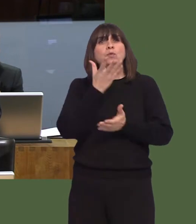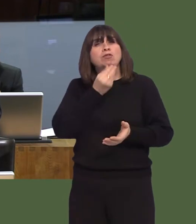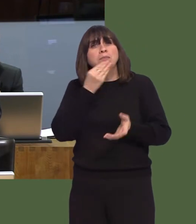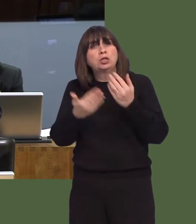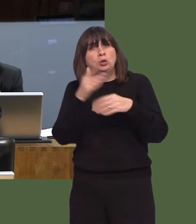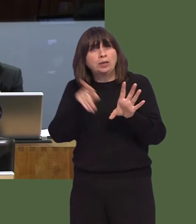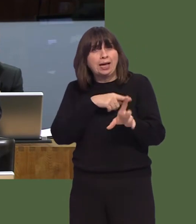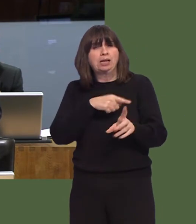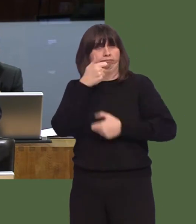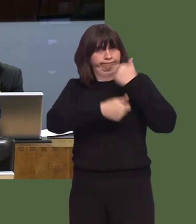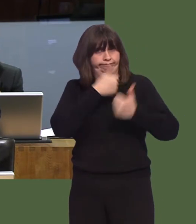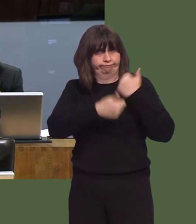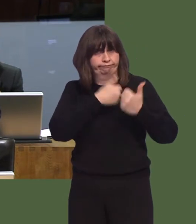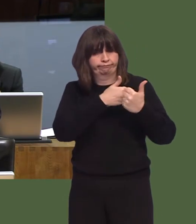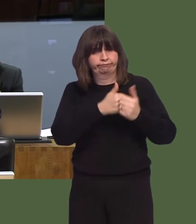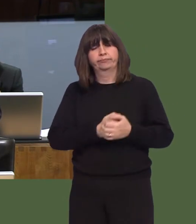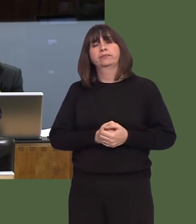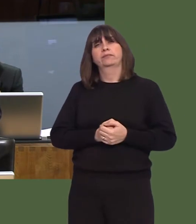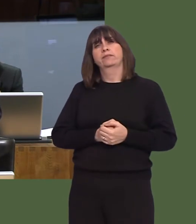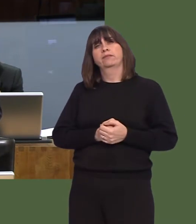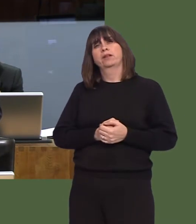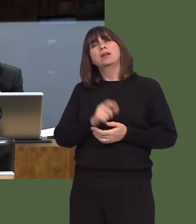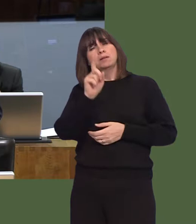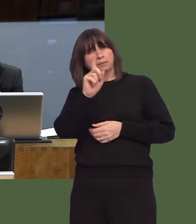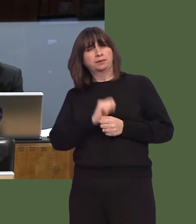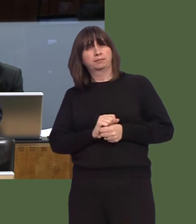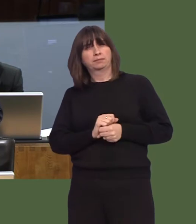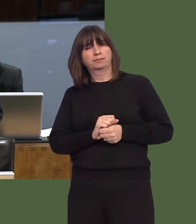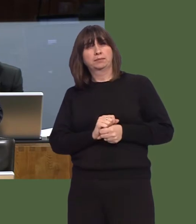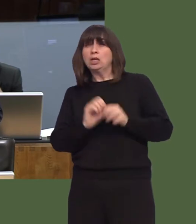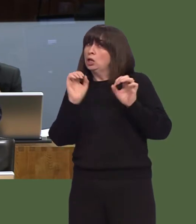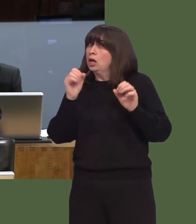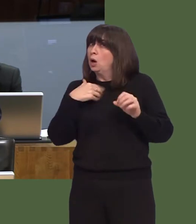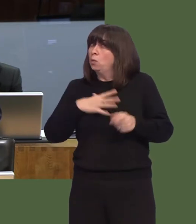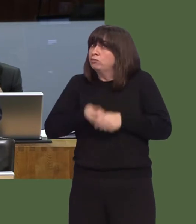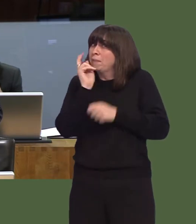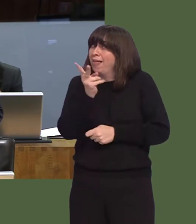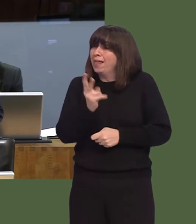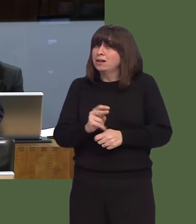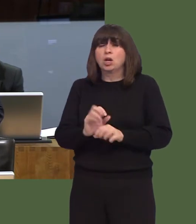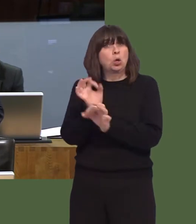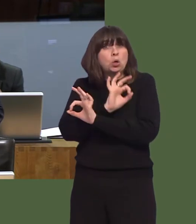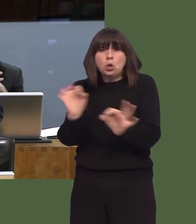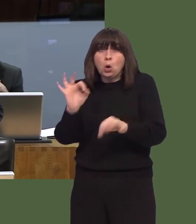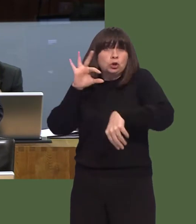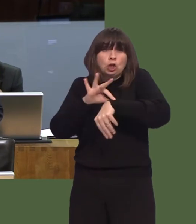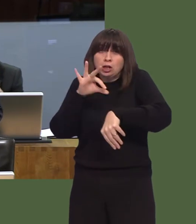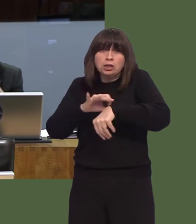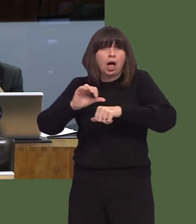But the point I made in my second contribution this afternoon, which is that if there is no out-of-hours provision whatsoever, then it's obvious that the ambulance service, for